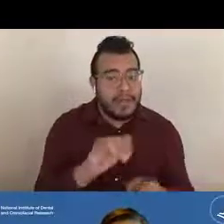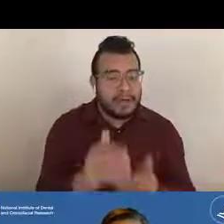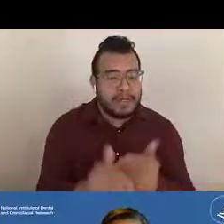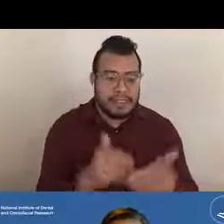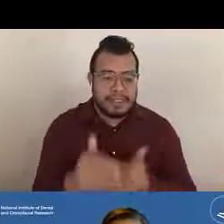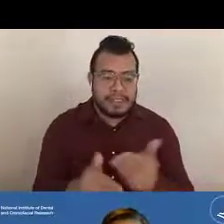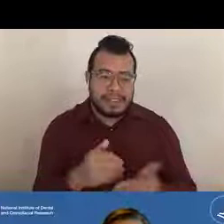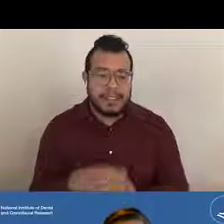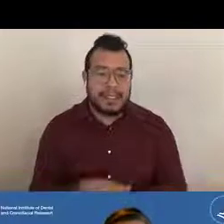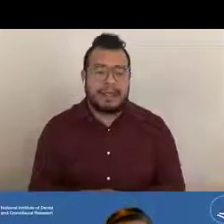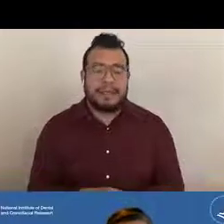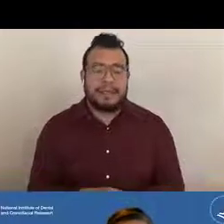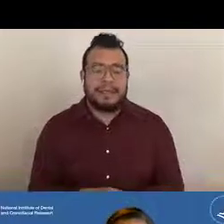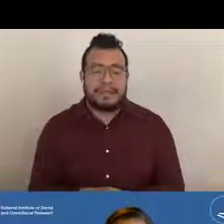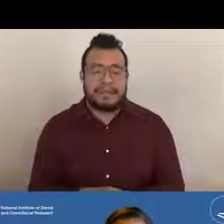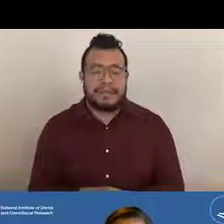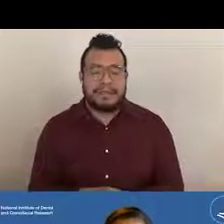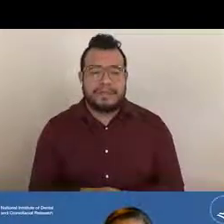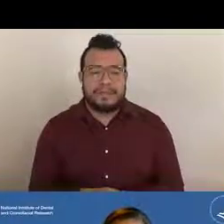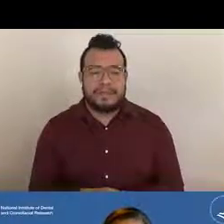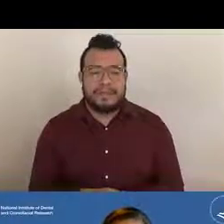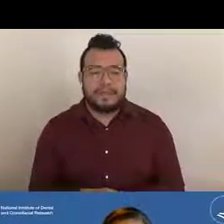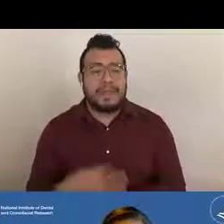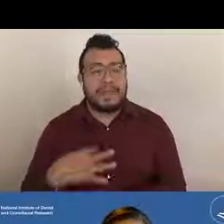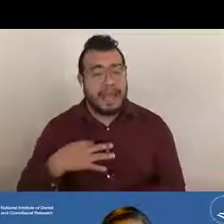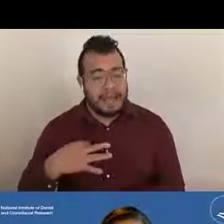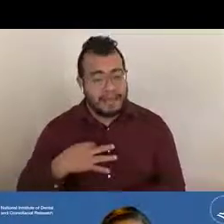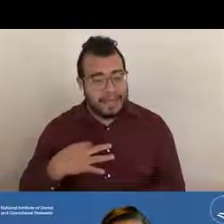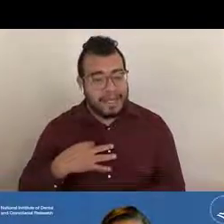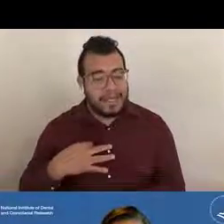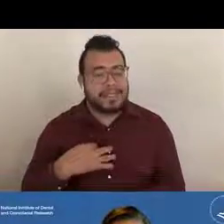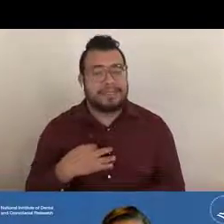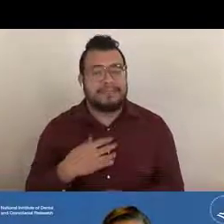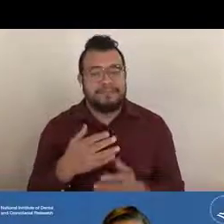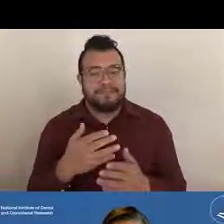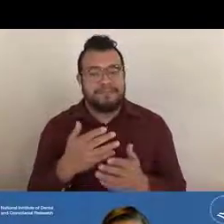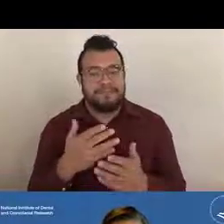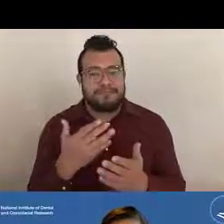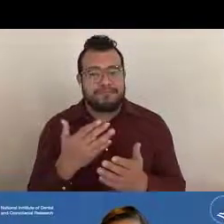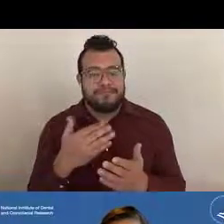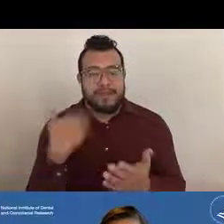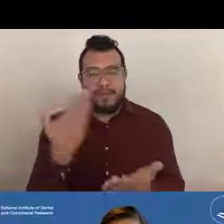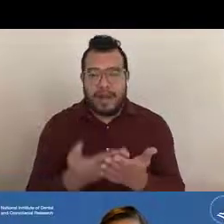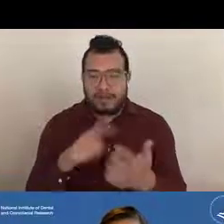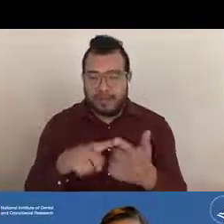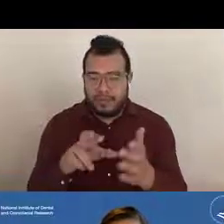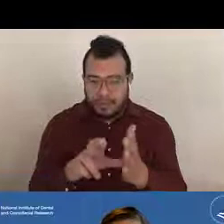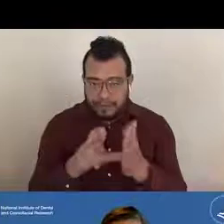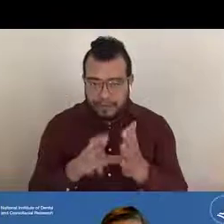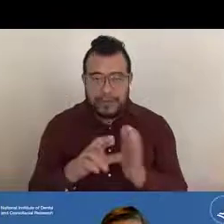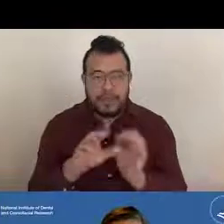And then the application goes through review, as Dr. Lane already went over.